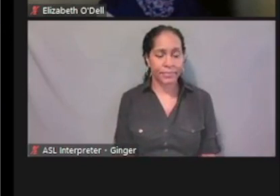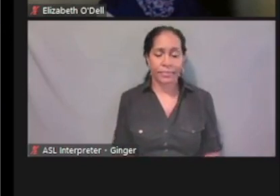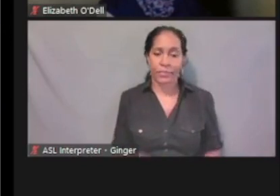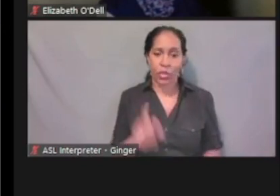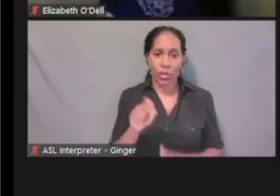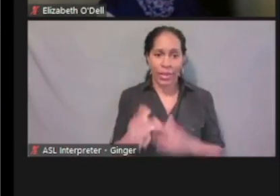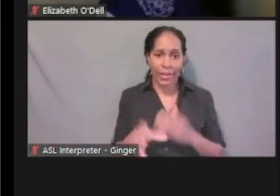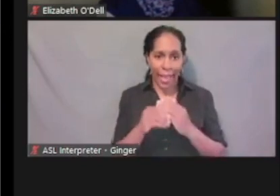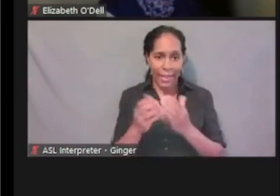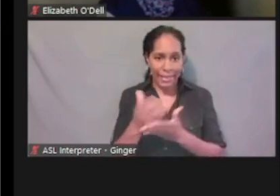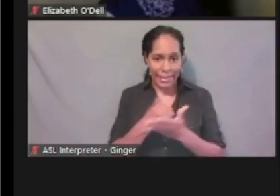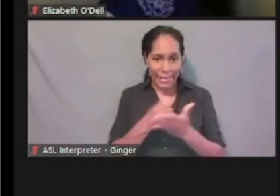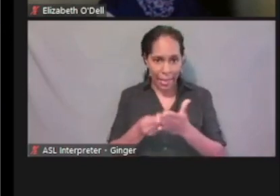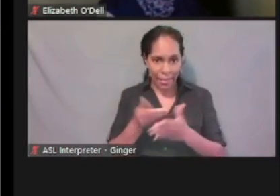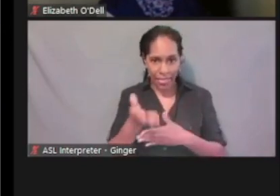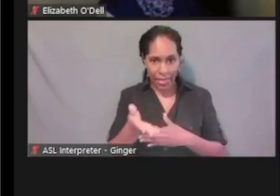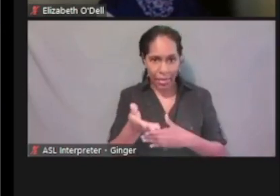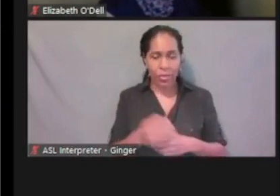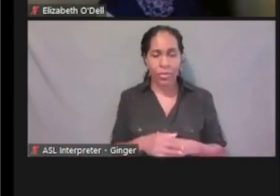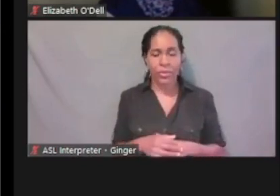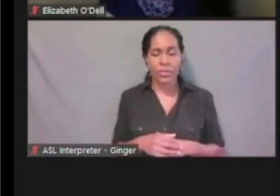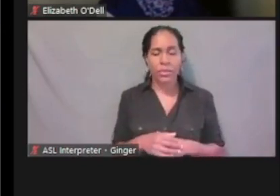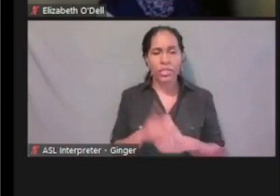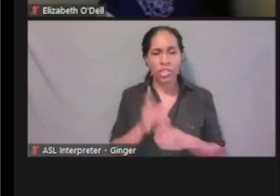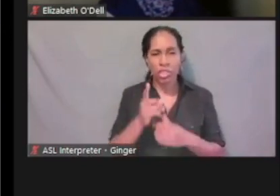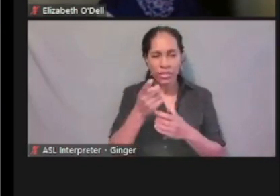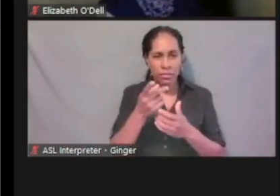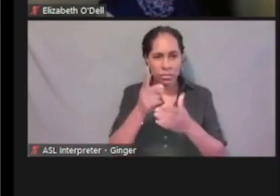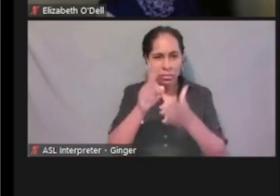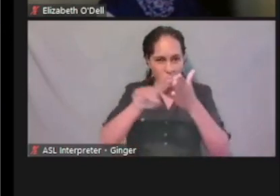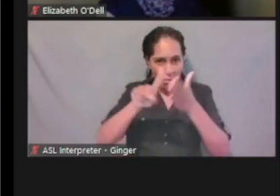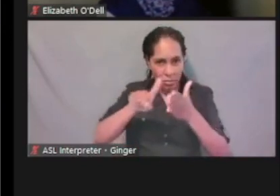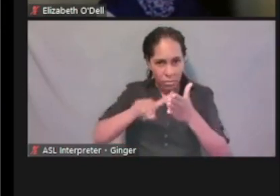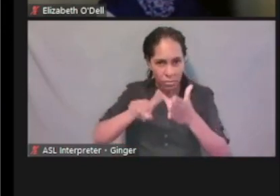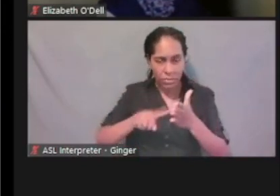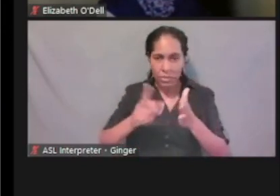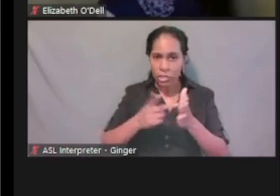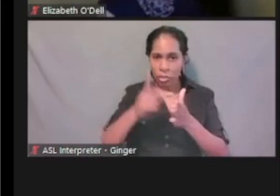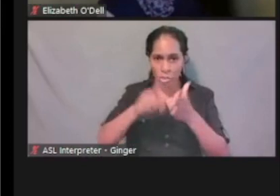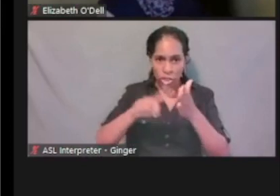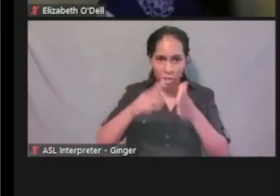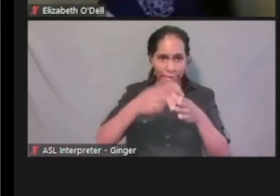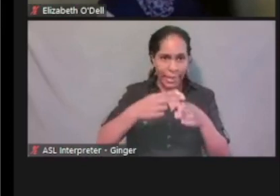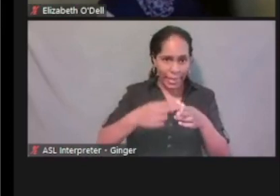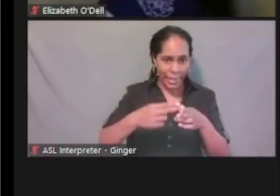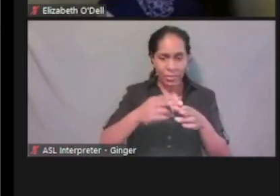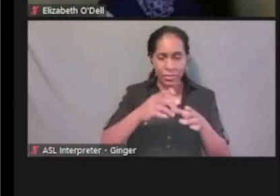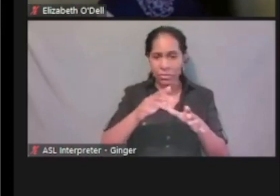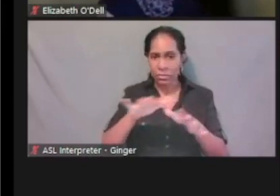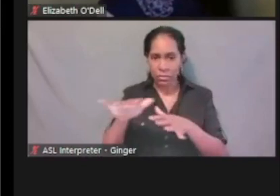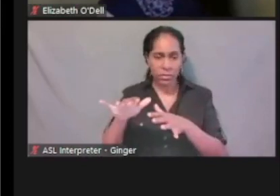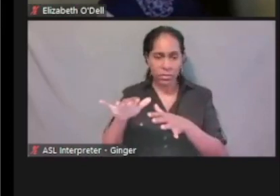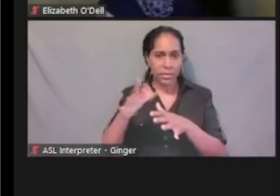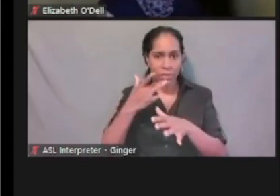Again, just reverify the information, double check the names, double check the dates of birth,